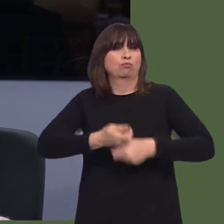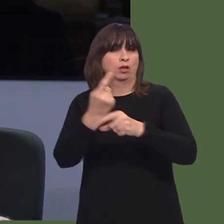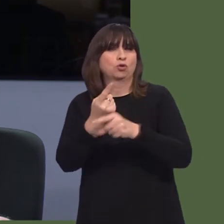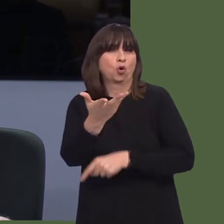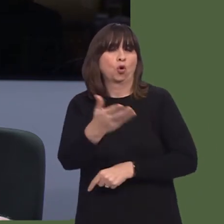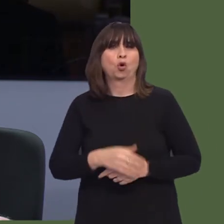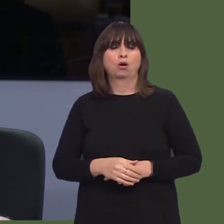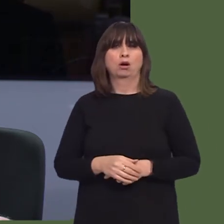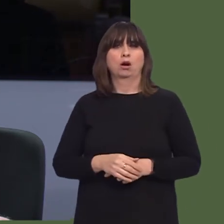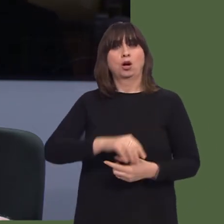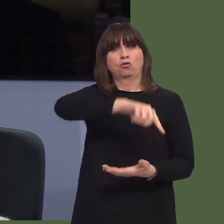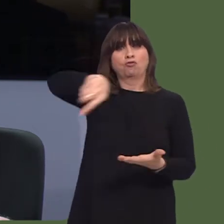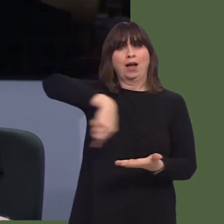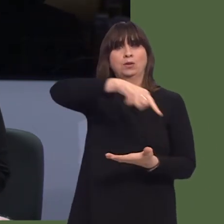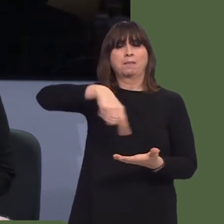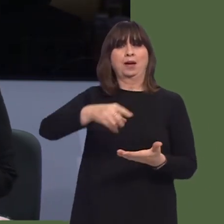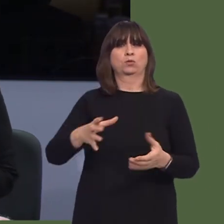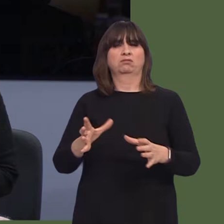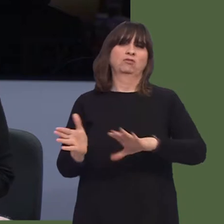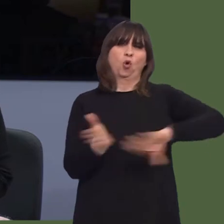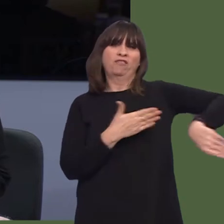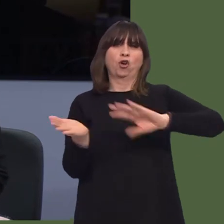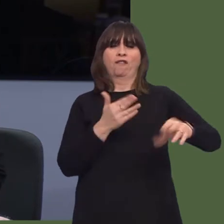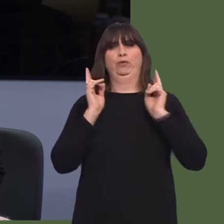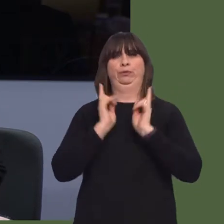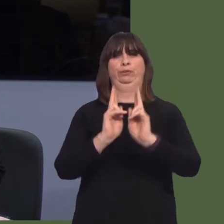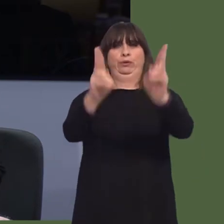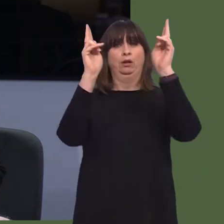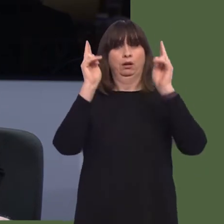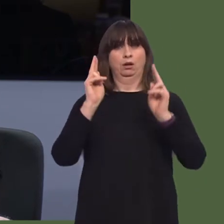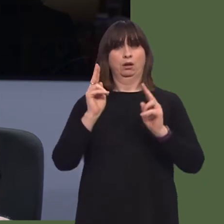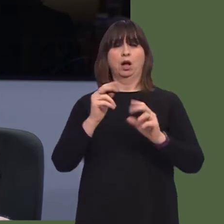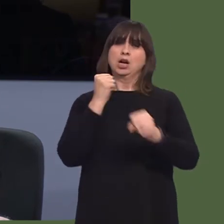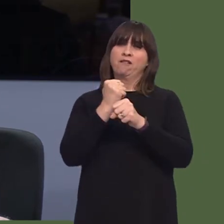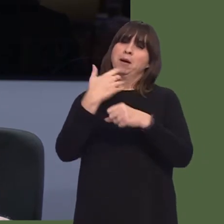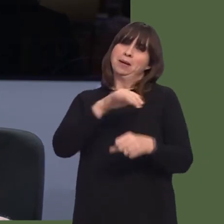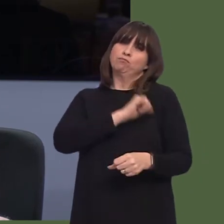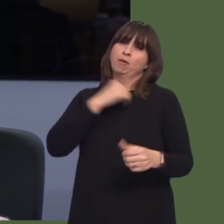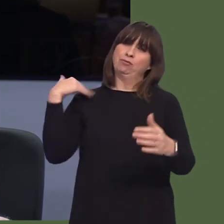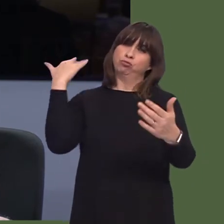and Transport for Wales sat on their hands during that period, but I'll leave that there.